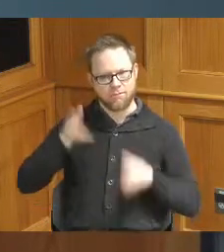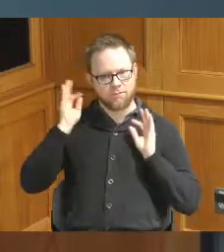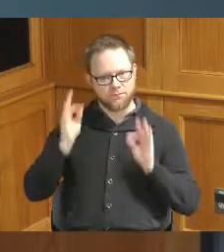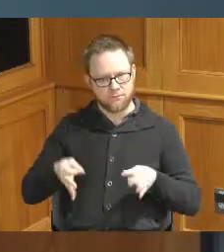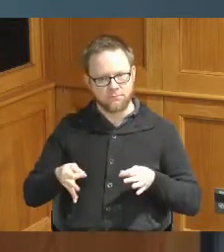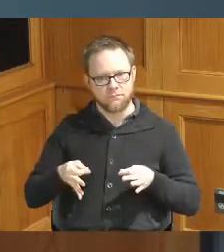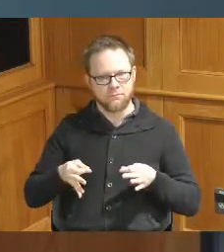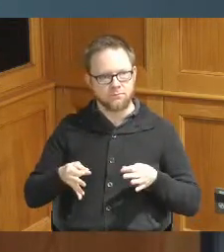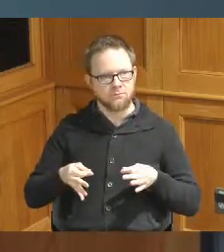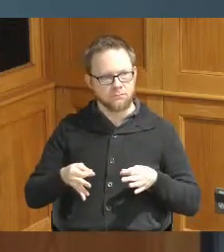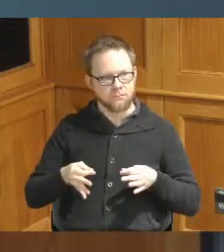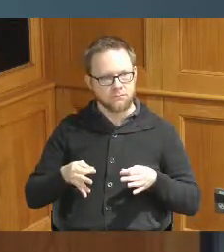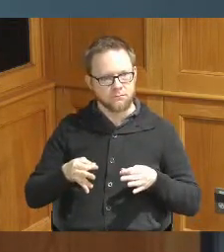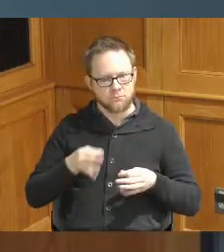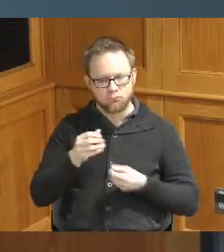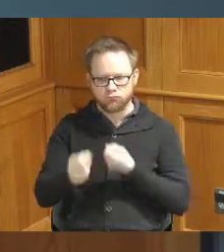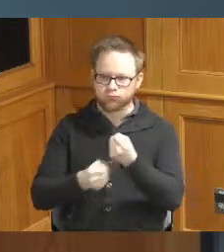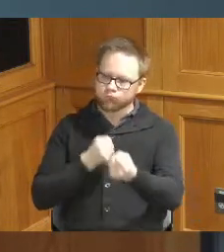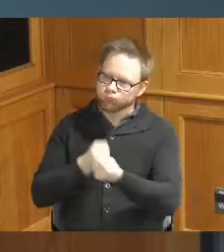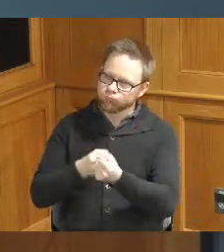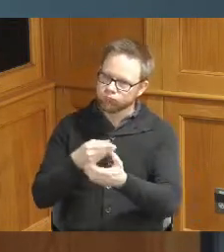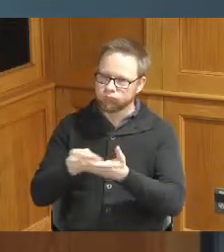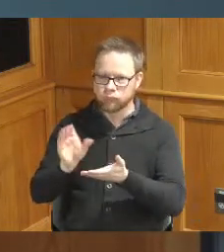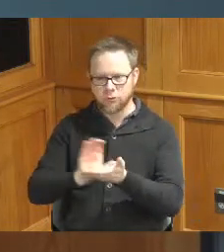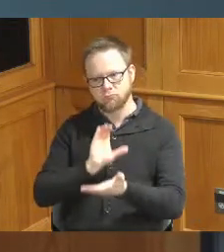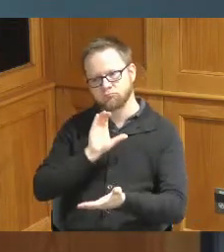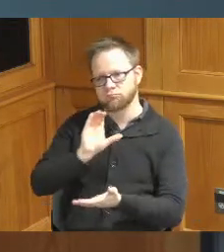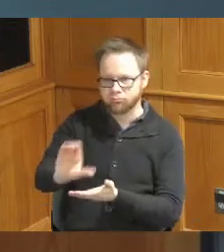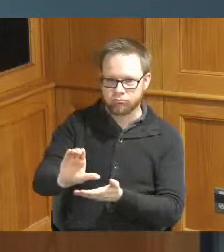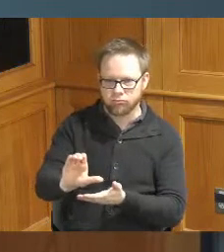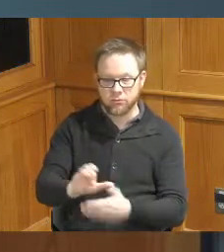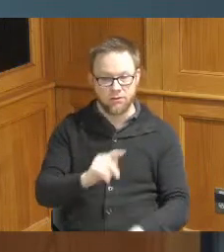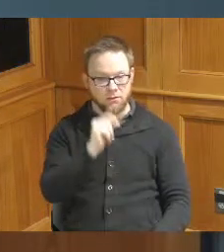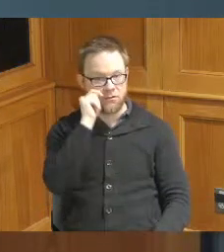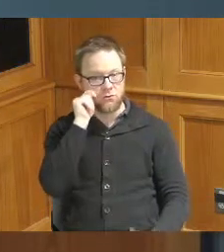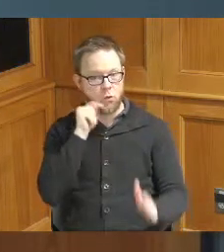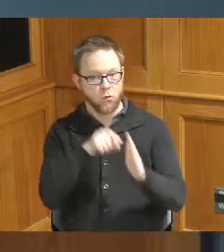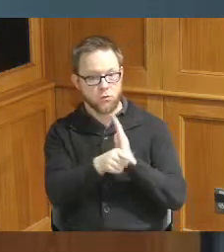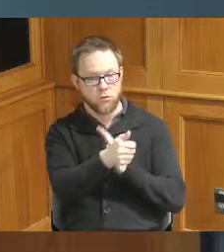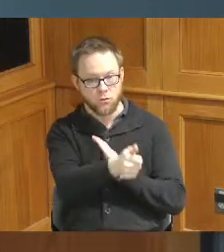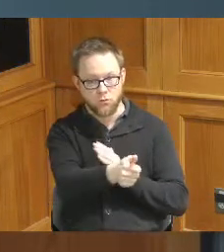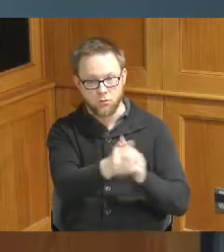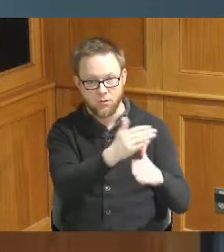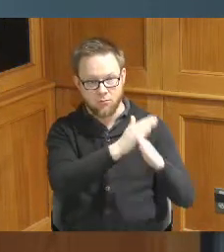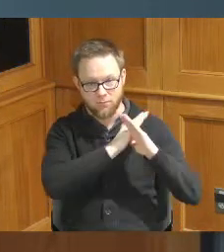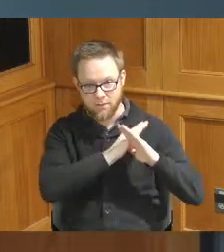have made a decision to put money in teen suicide prevention I want to know about some prevention